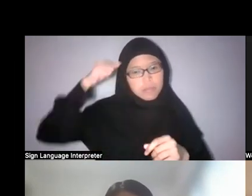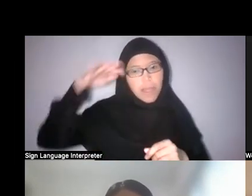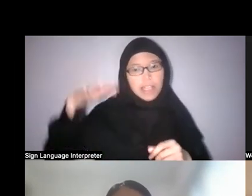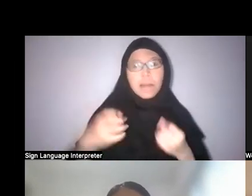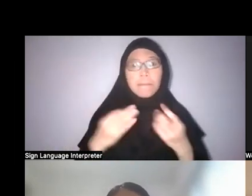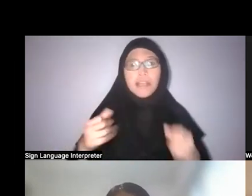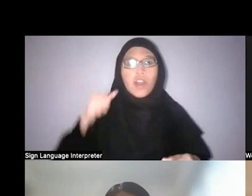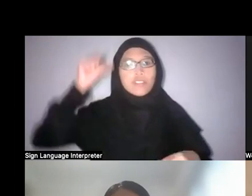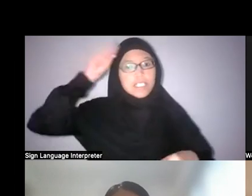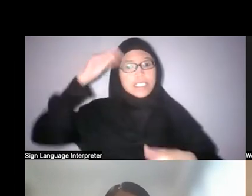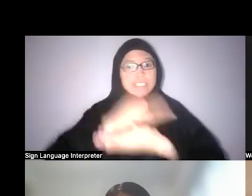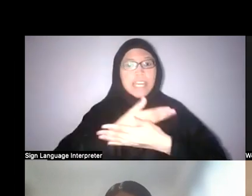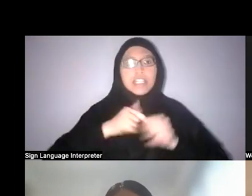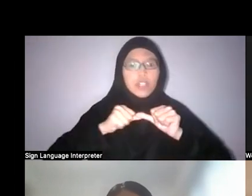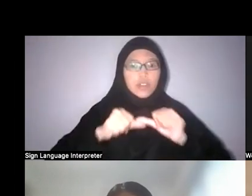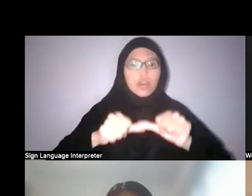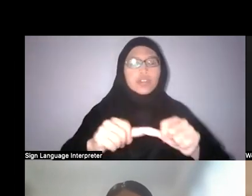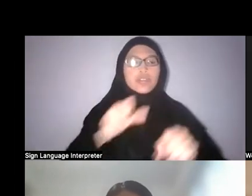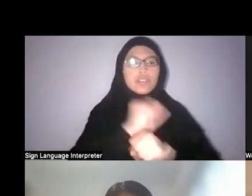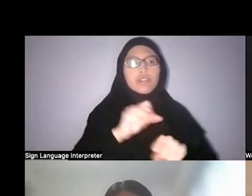So we can see there’s a lot of intergenerational knowledge